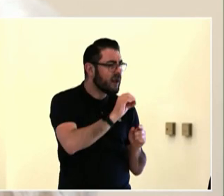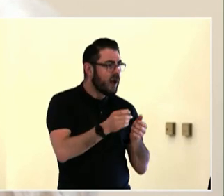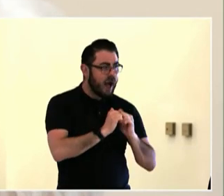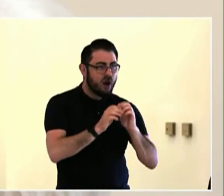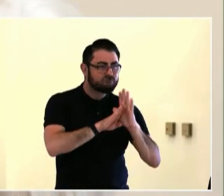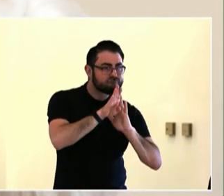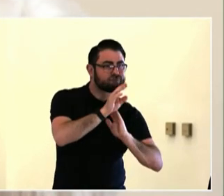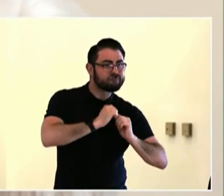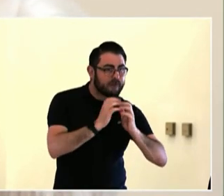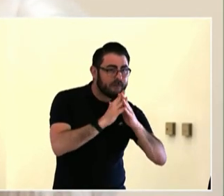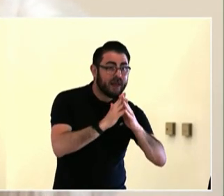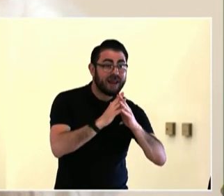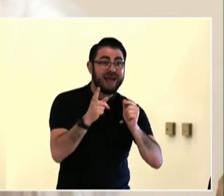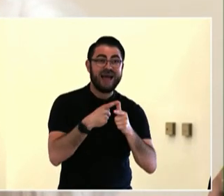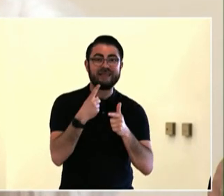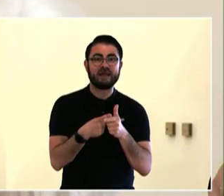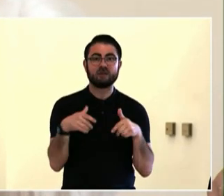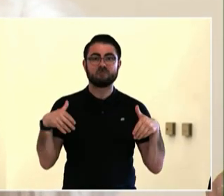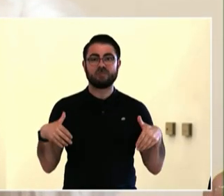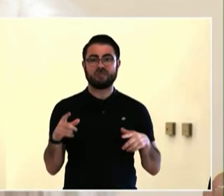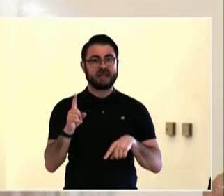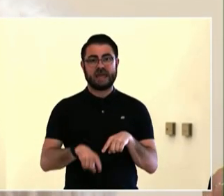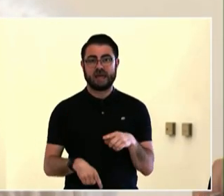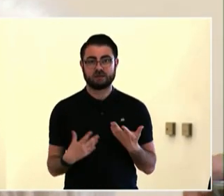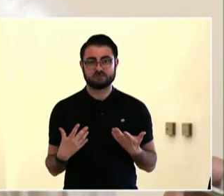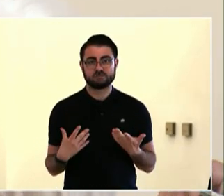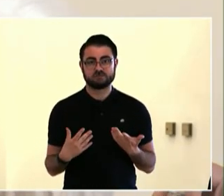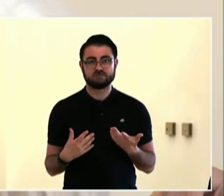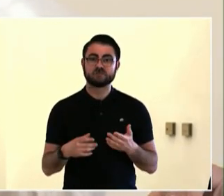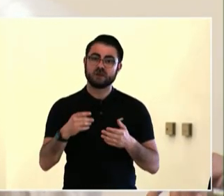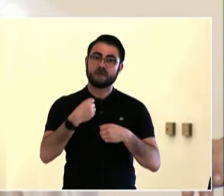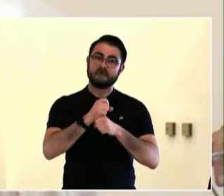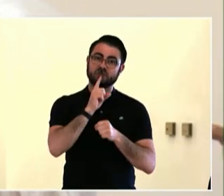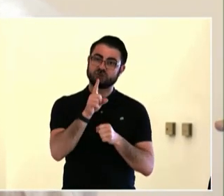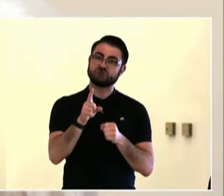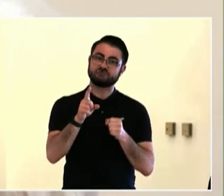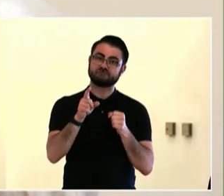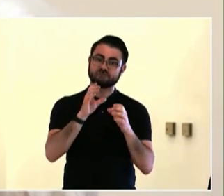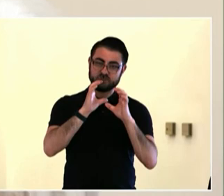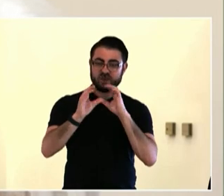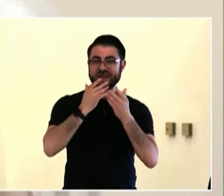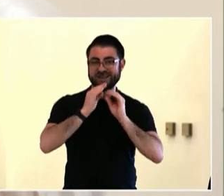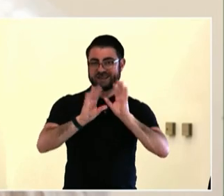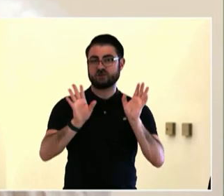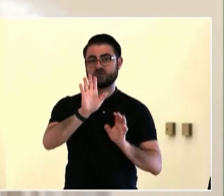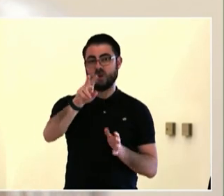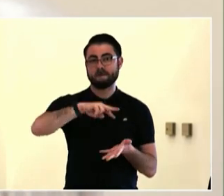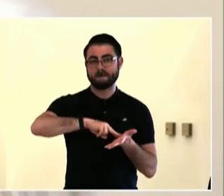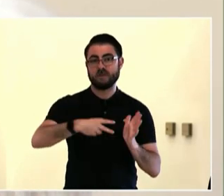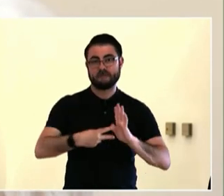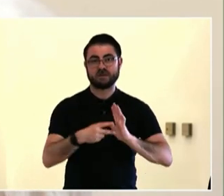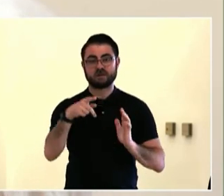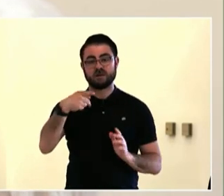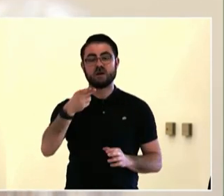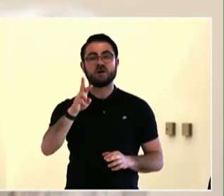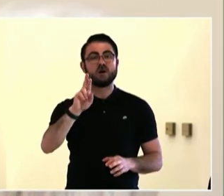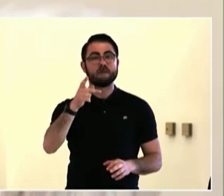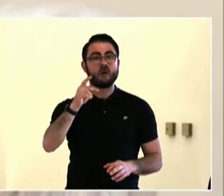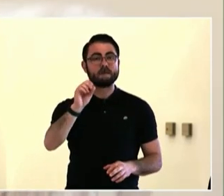about eight minutes left. And if you're talking about what